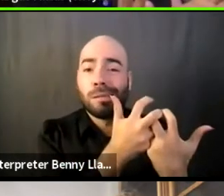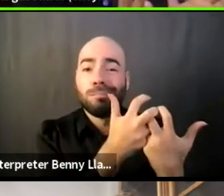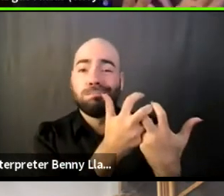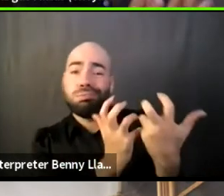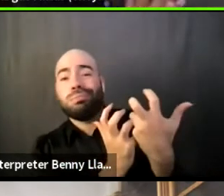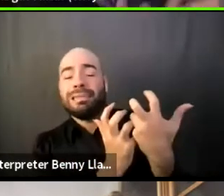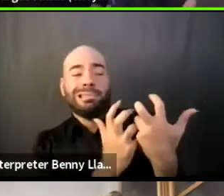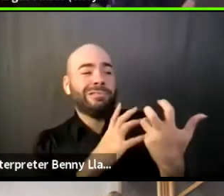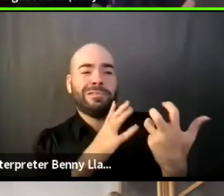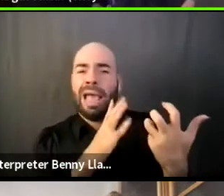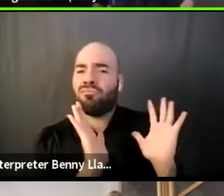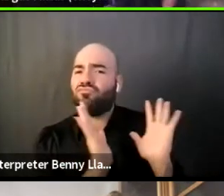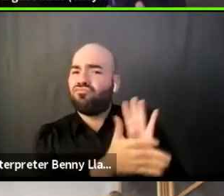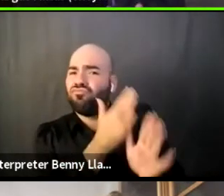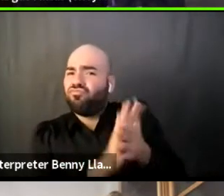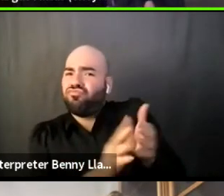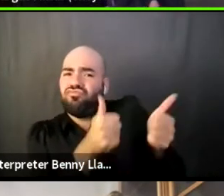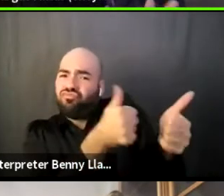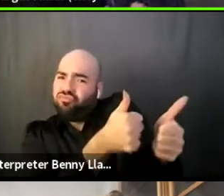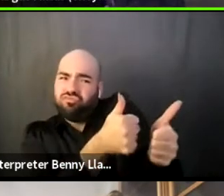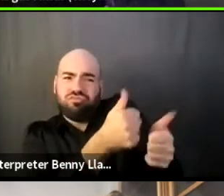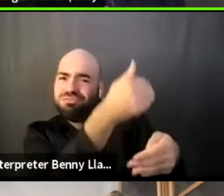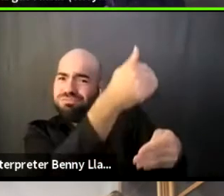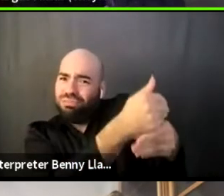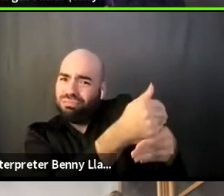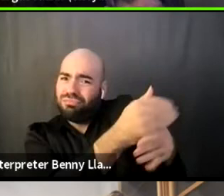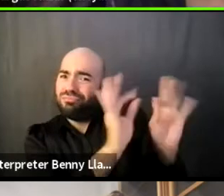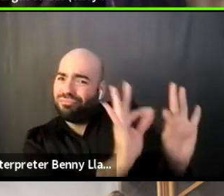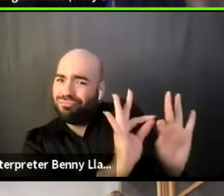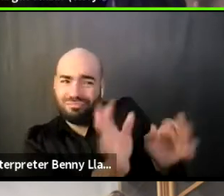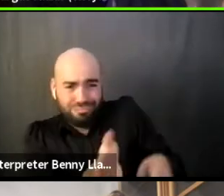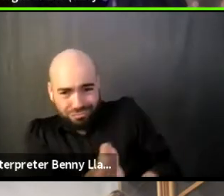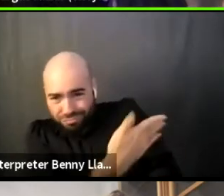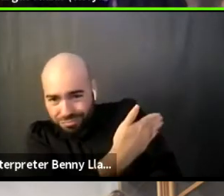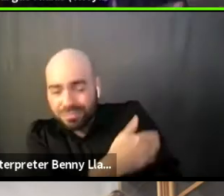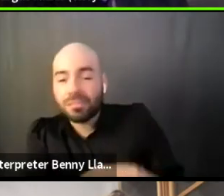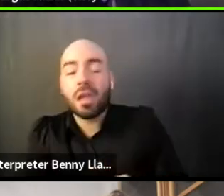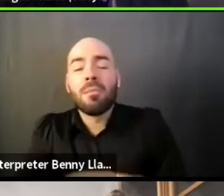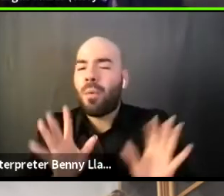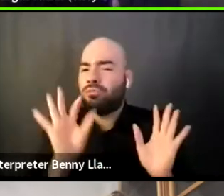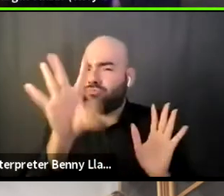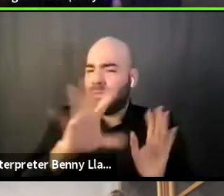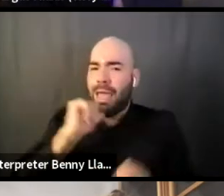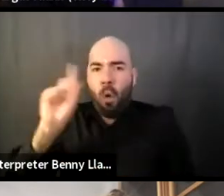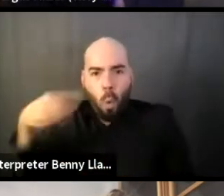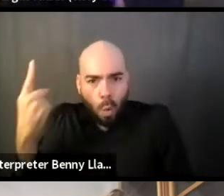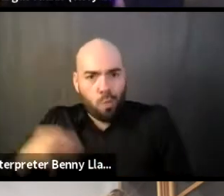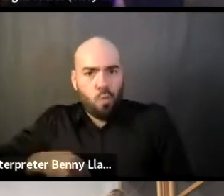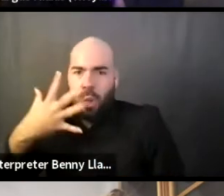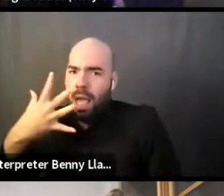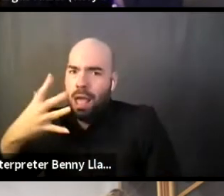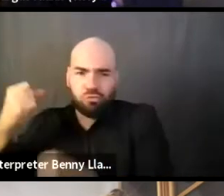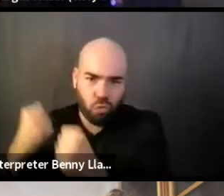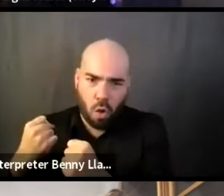your communities or whoever it is that you're serving, but I just wanted to state that, as well. Absolutely, absolutely.